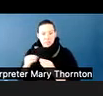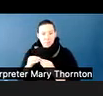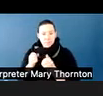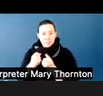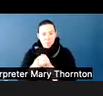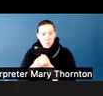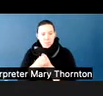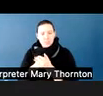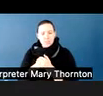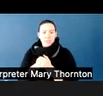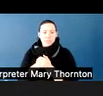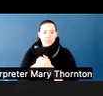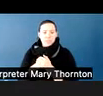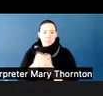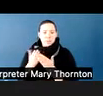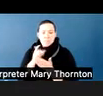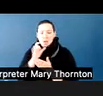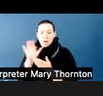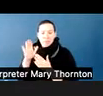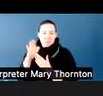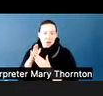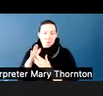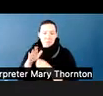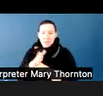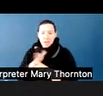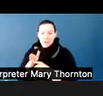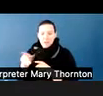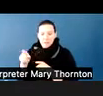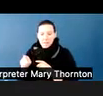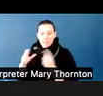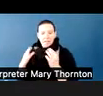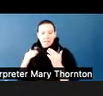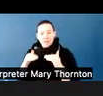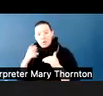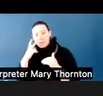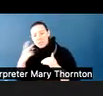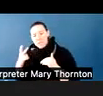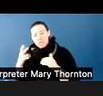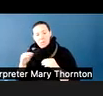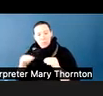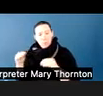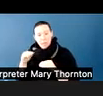movement than other students, including other autistic students. So when we look at an image like this,